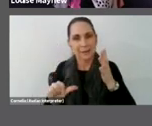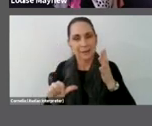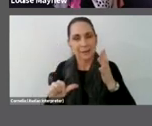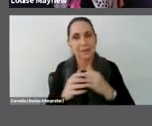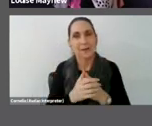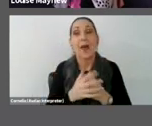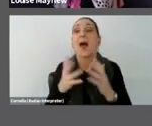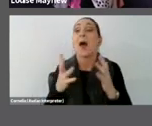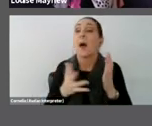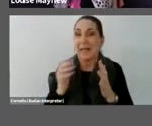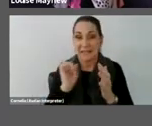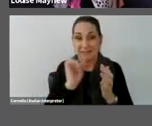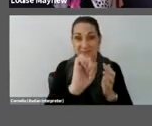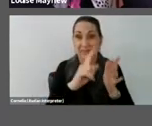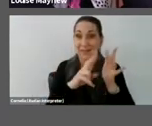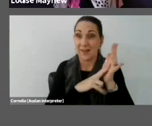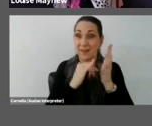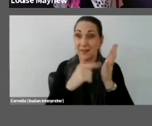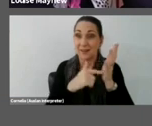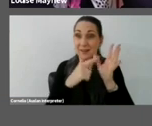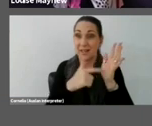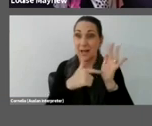His installation takes place in a completely